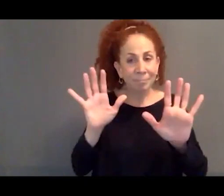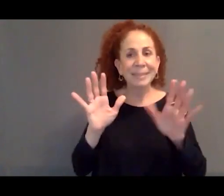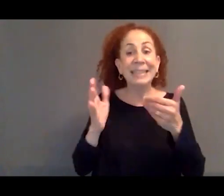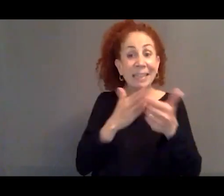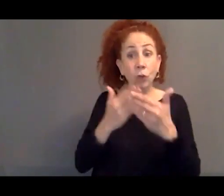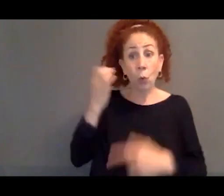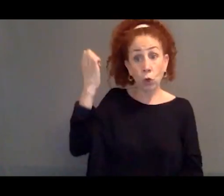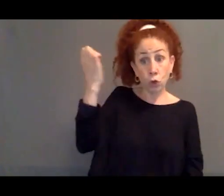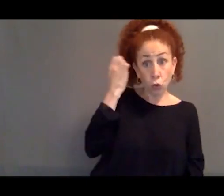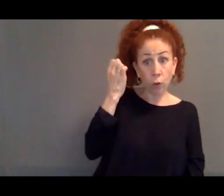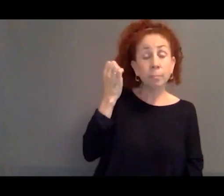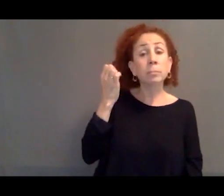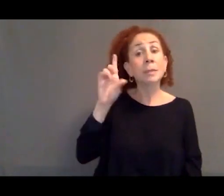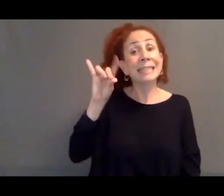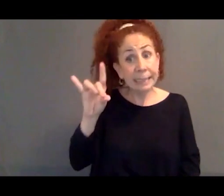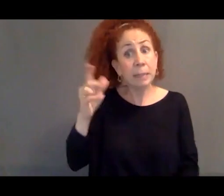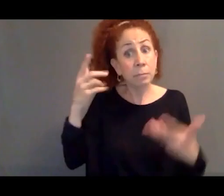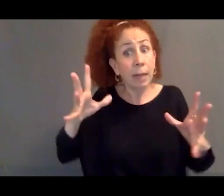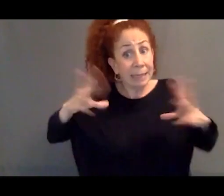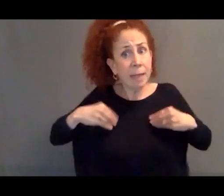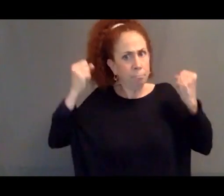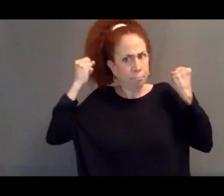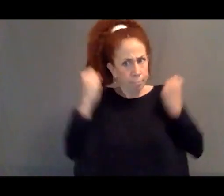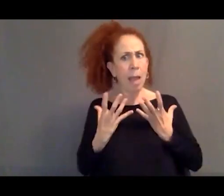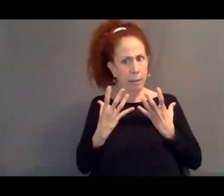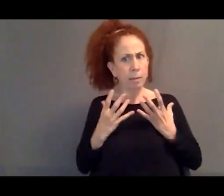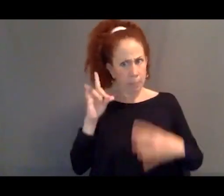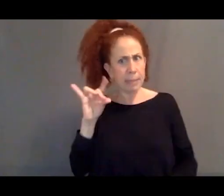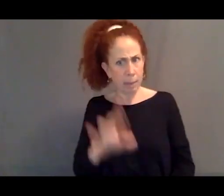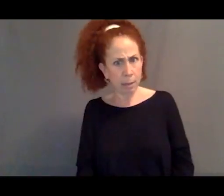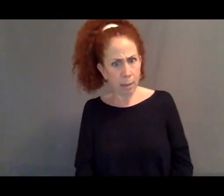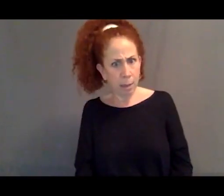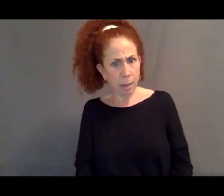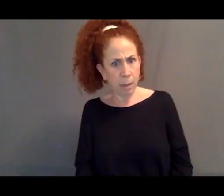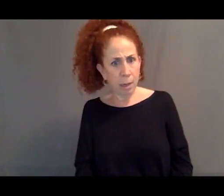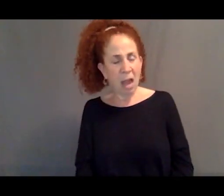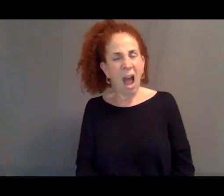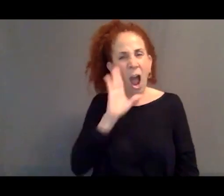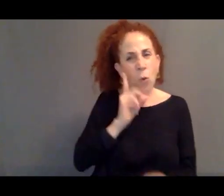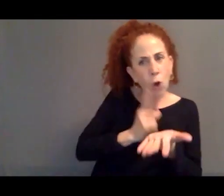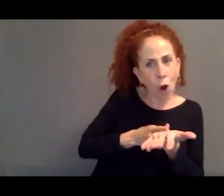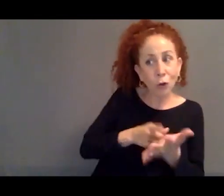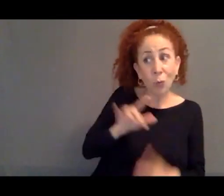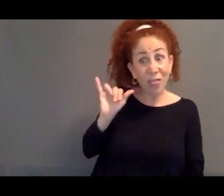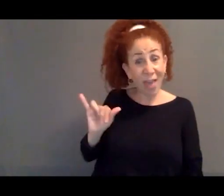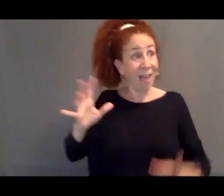did accept many of those asylum applications, I would argue it, in fact, signaled